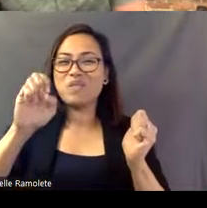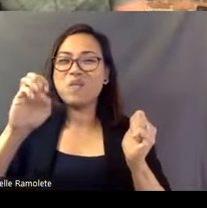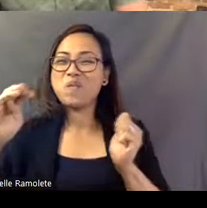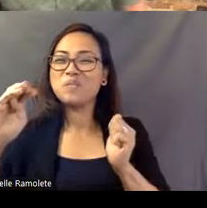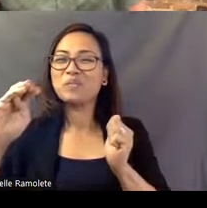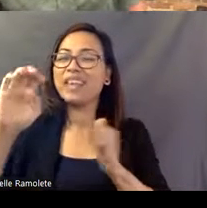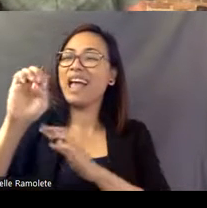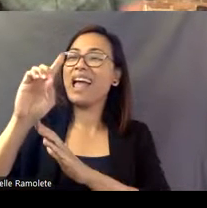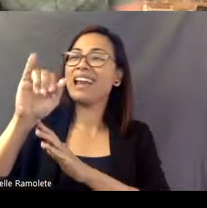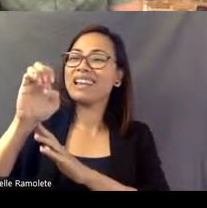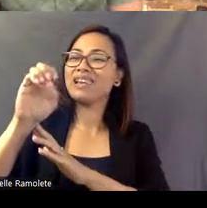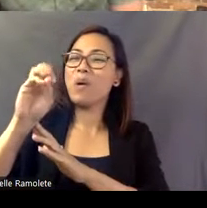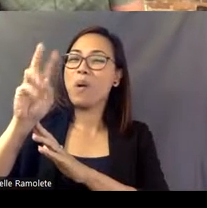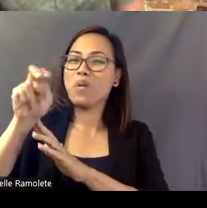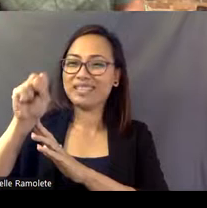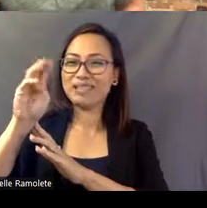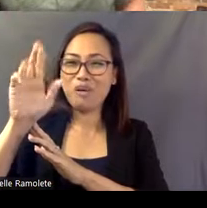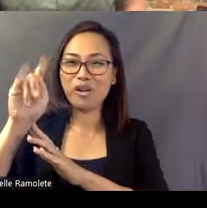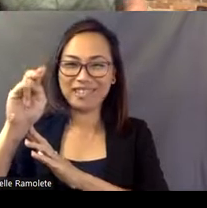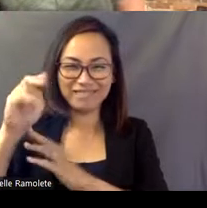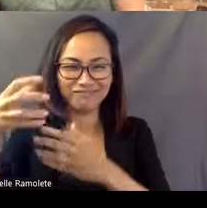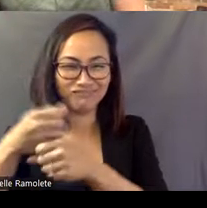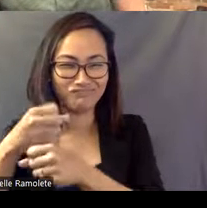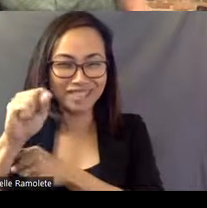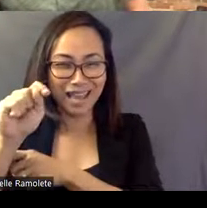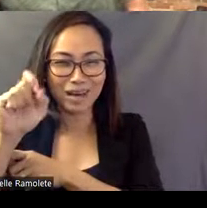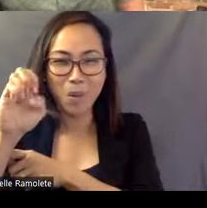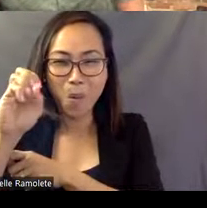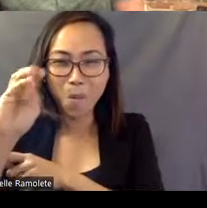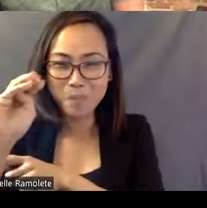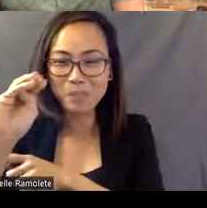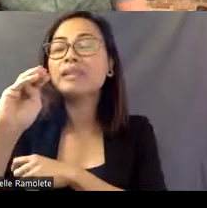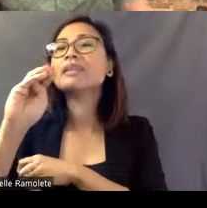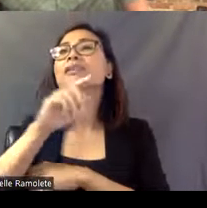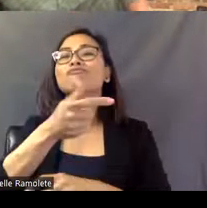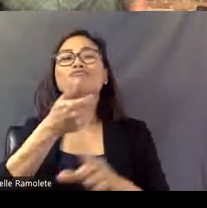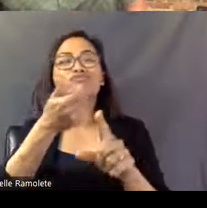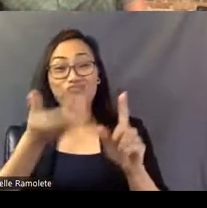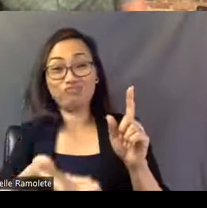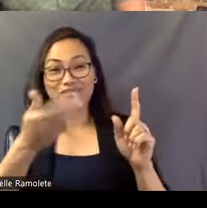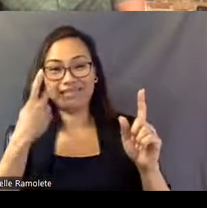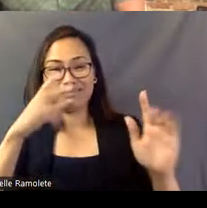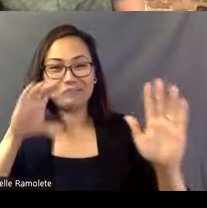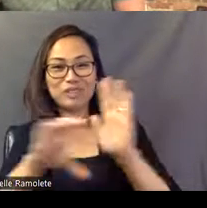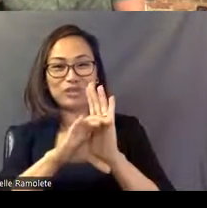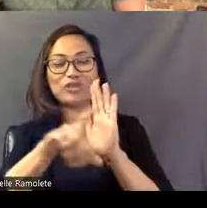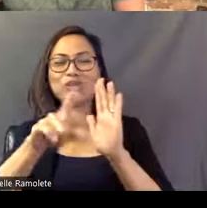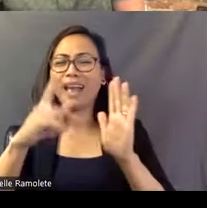EOM, and we'll go into that in a little bit. This is the artist who created Pasaquan, and I think it's appropriate that Eddie introduces